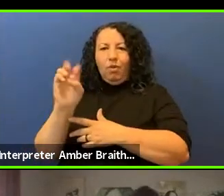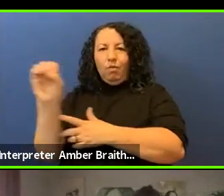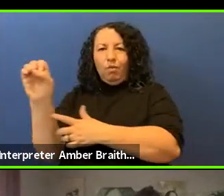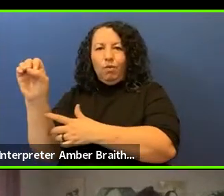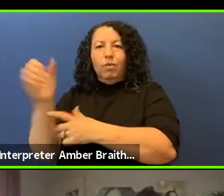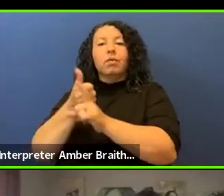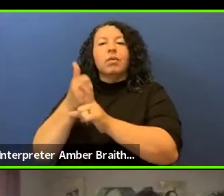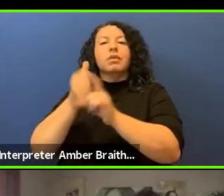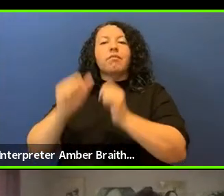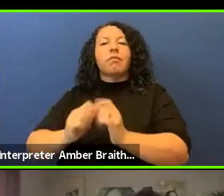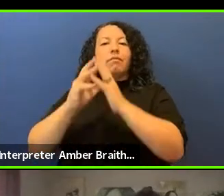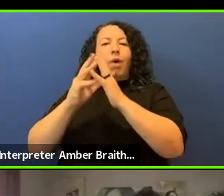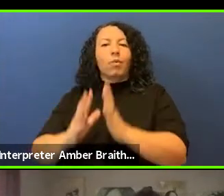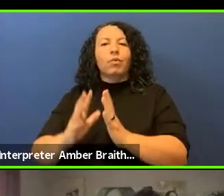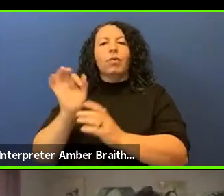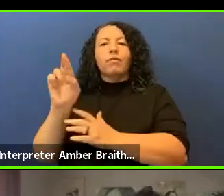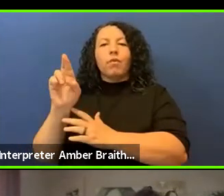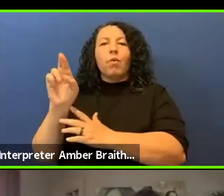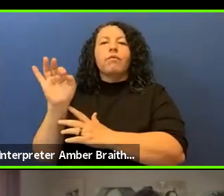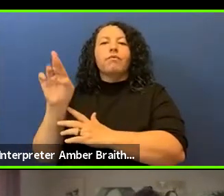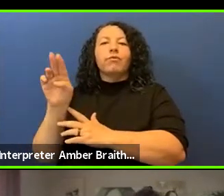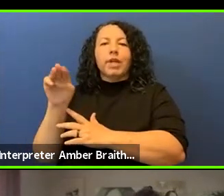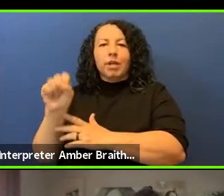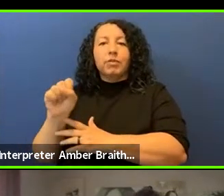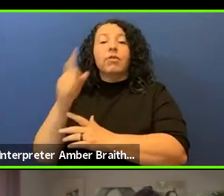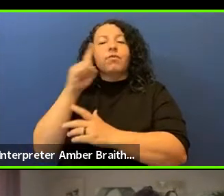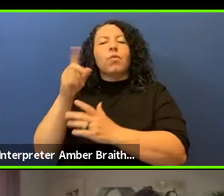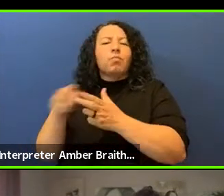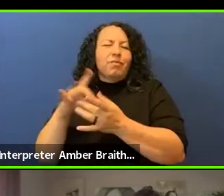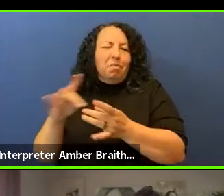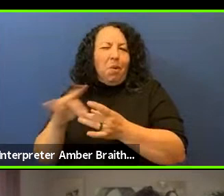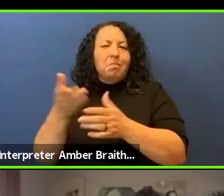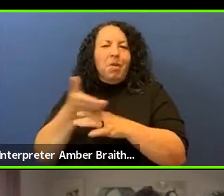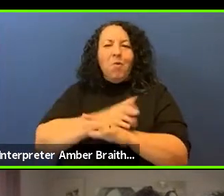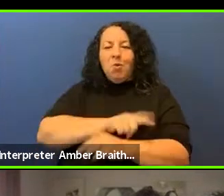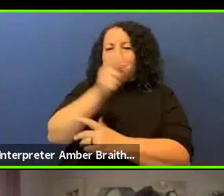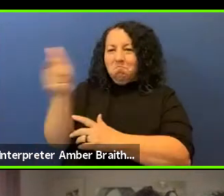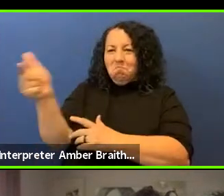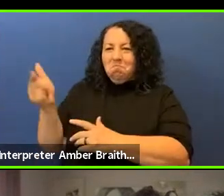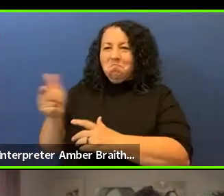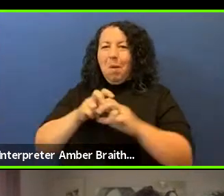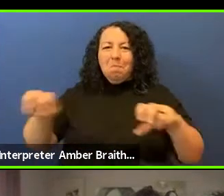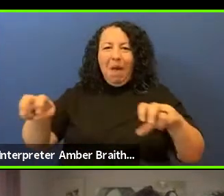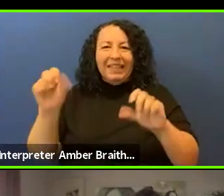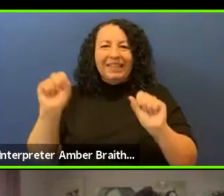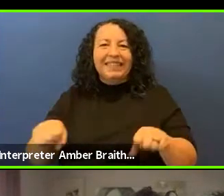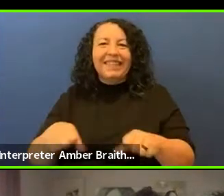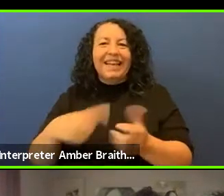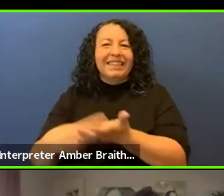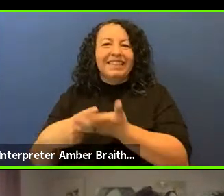for some brief remarks before she turns the conversation over to our panelists. Thank you so much, Michelle.